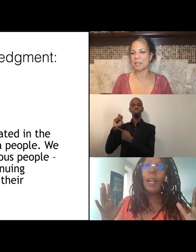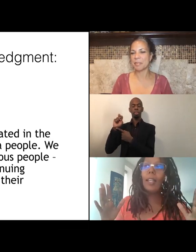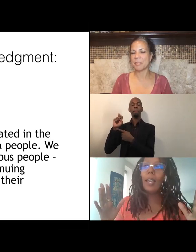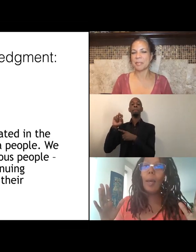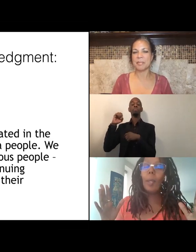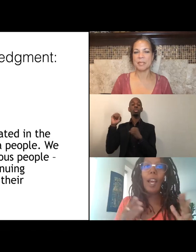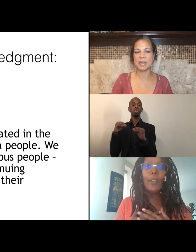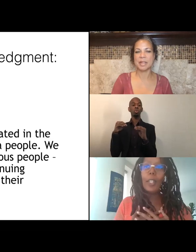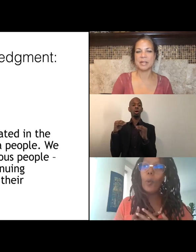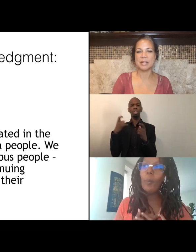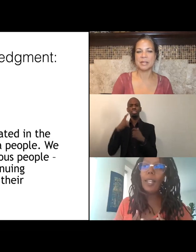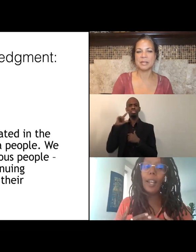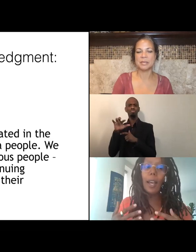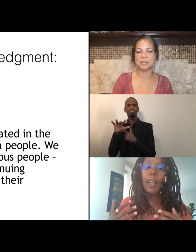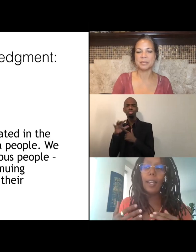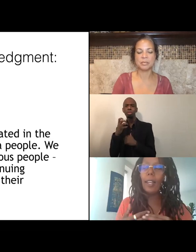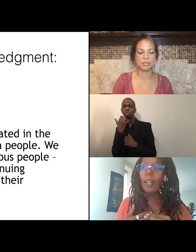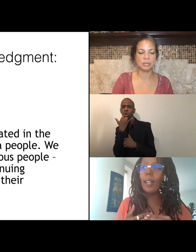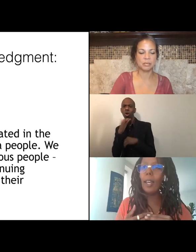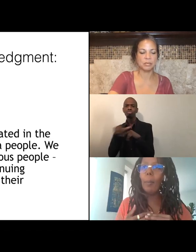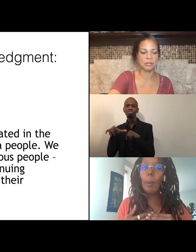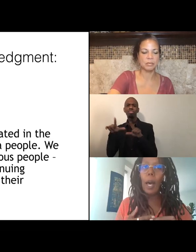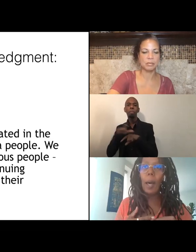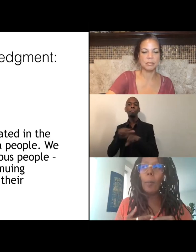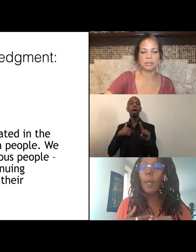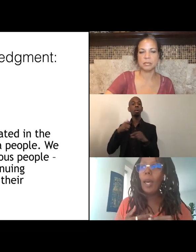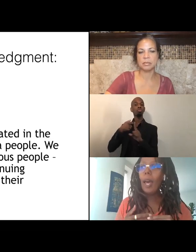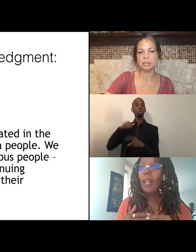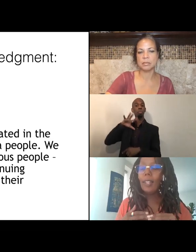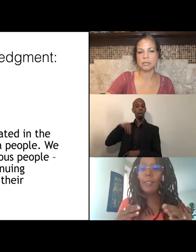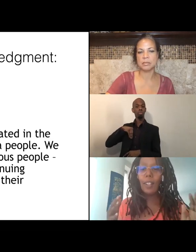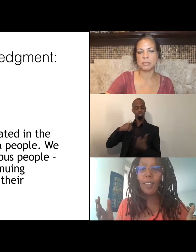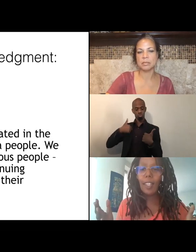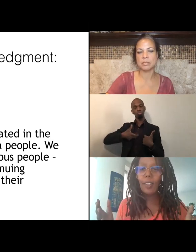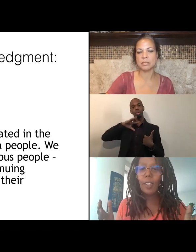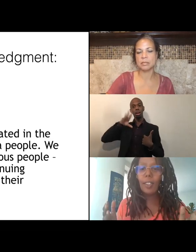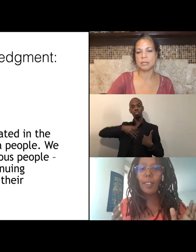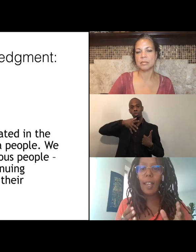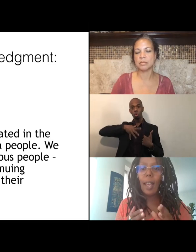I am an African woman. I'm a mom. I live in Los Angeles.